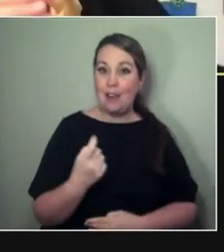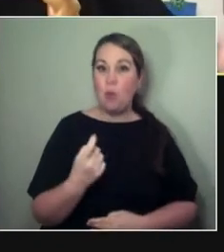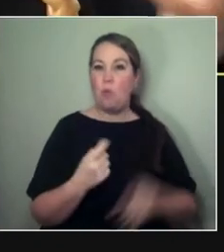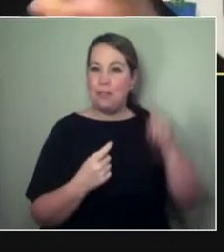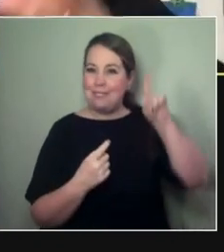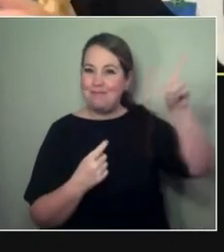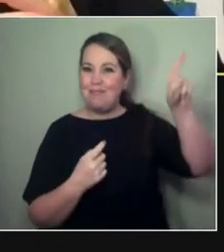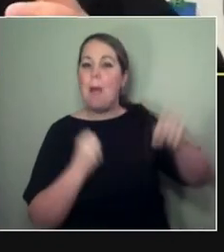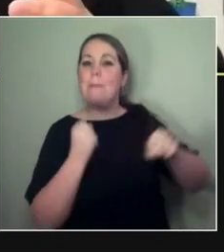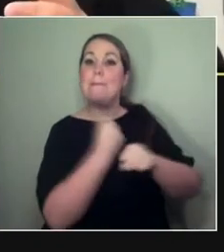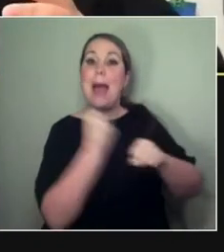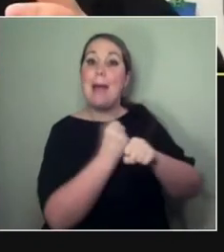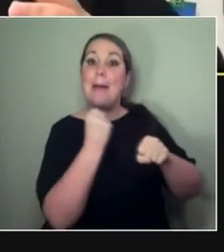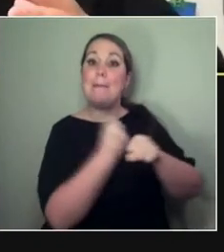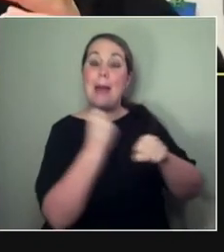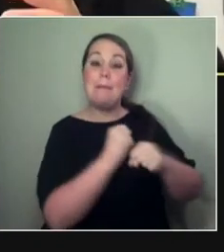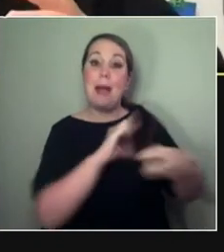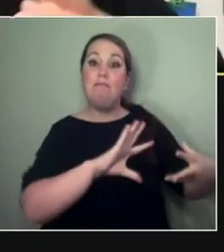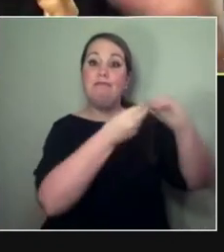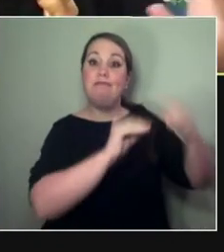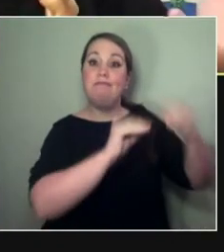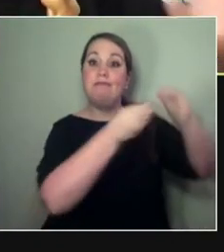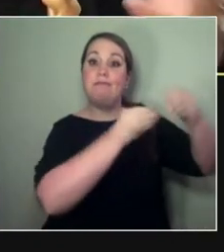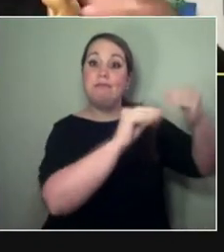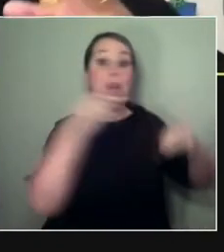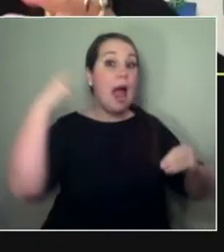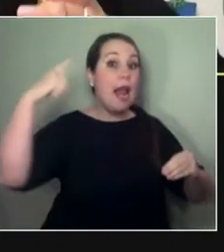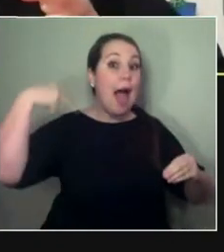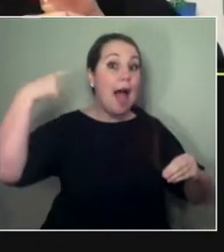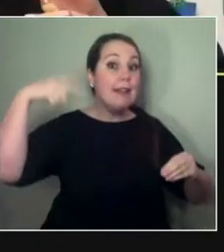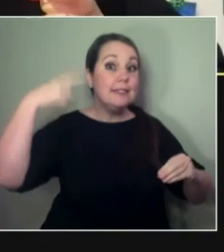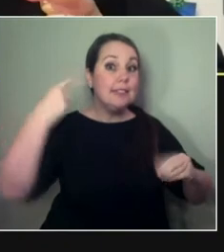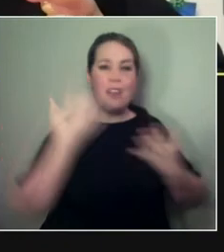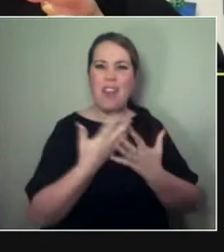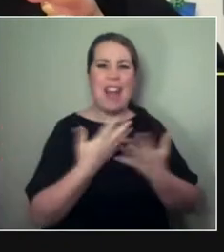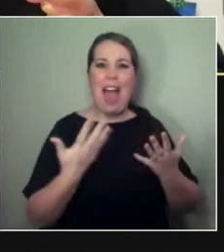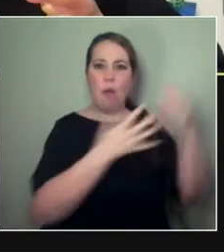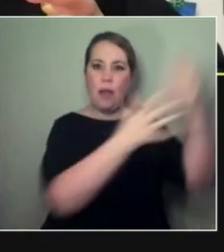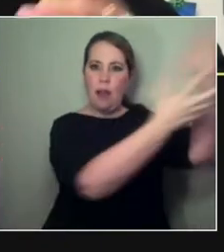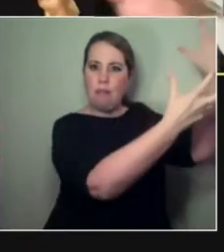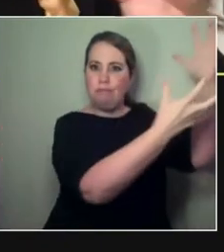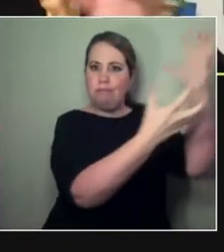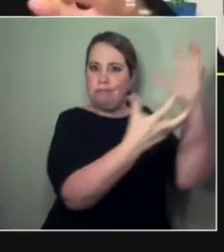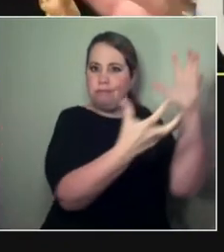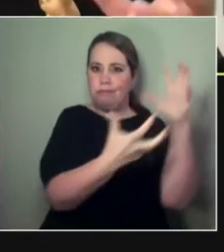how do I then take that back and reflect both kind of scenarios